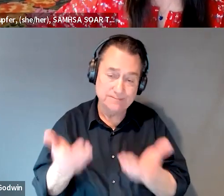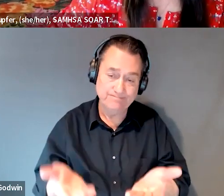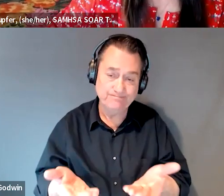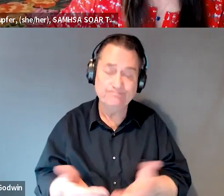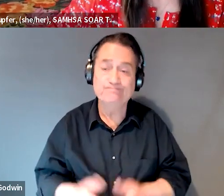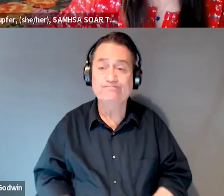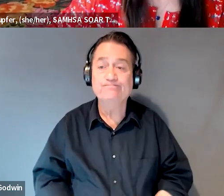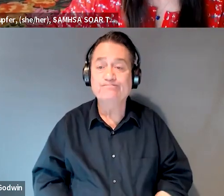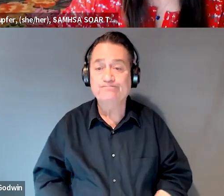Great, thank you.